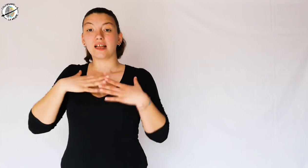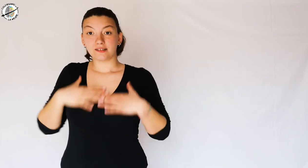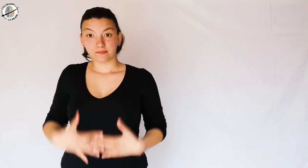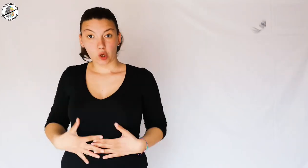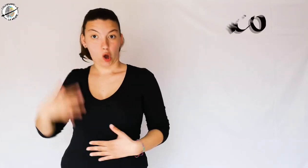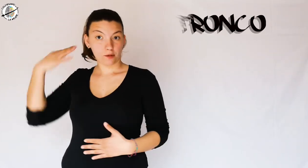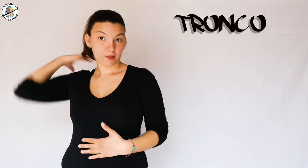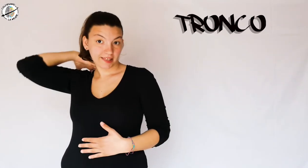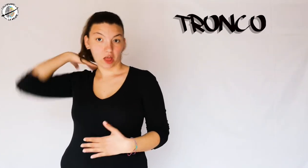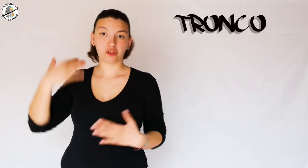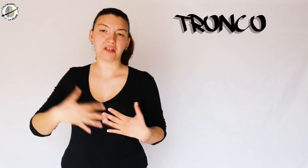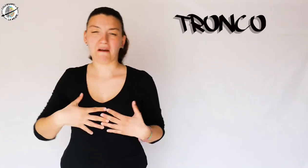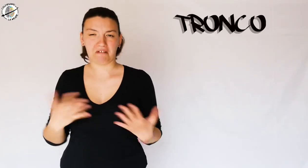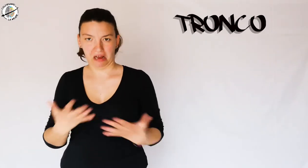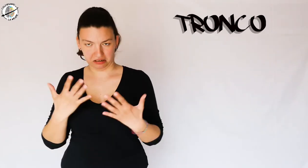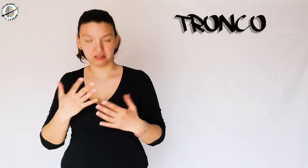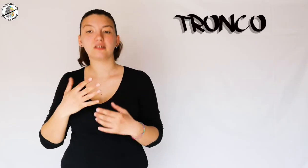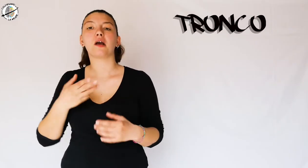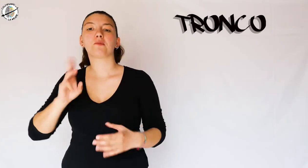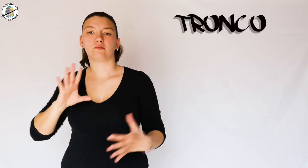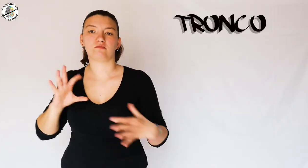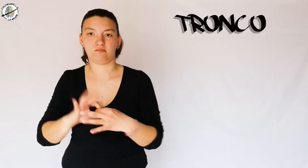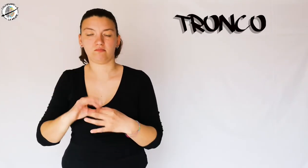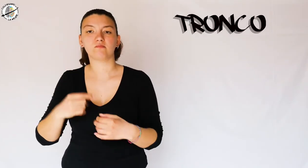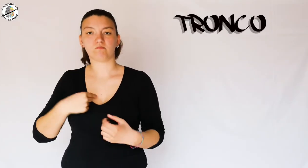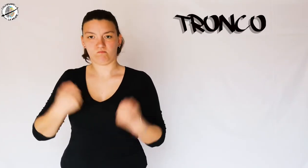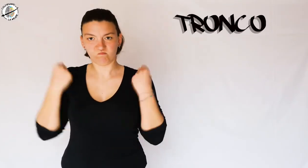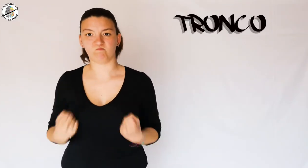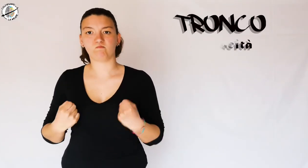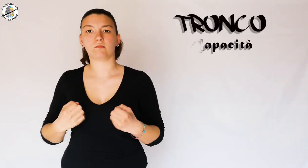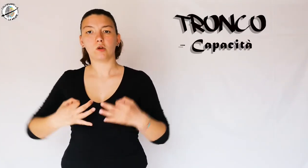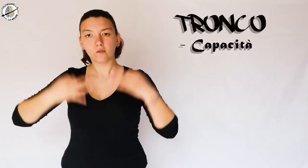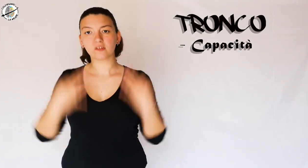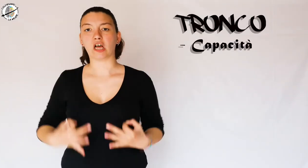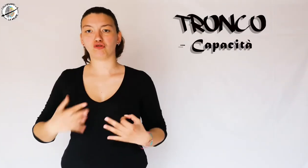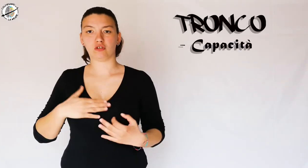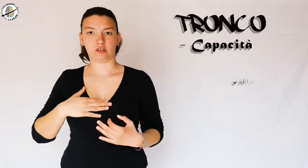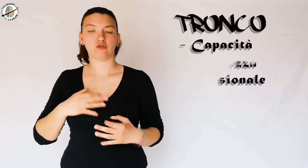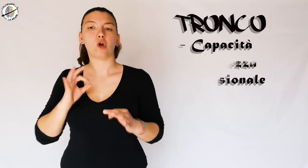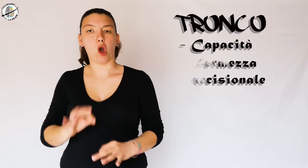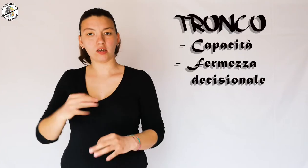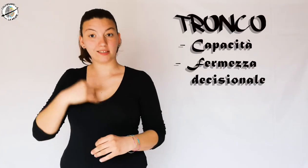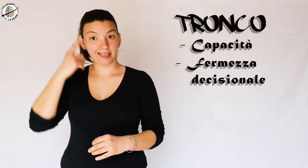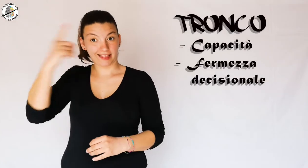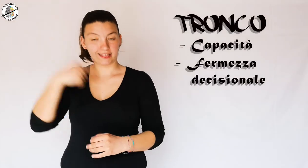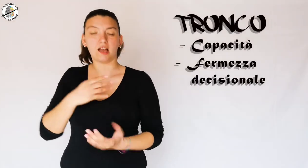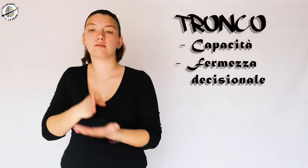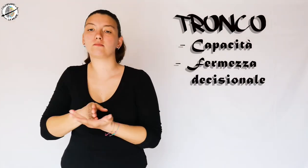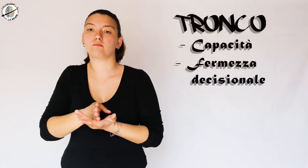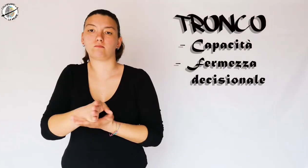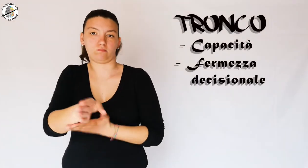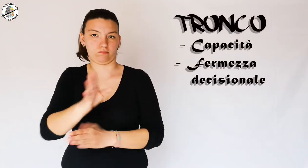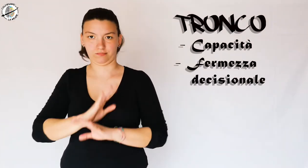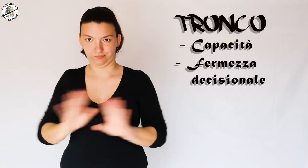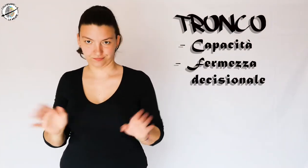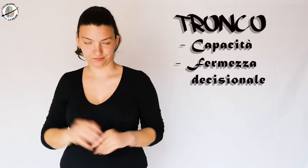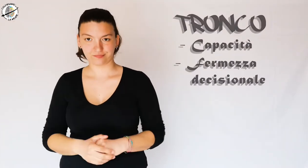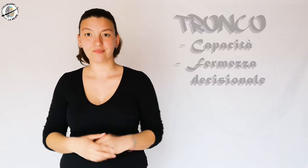Those who tattoo their torso, behind or in front, are determined and decisive in their ideas.